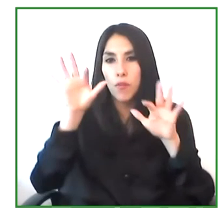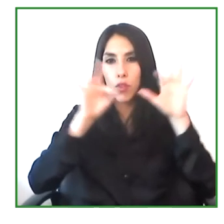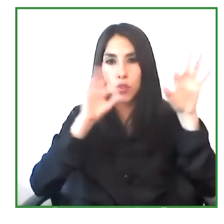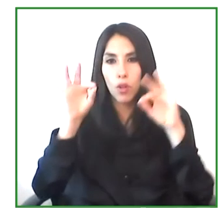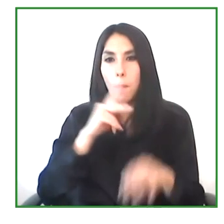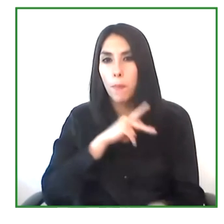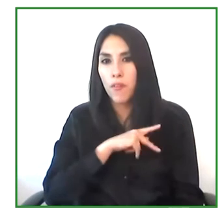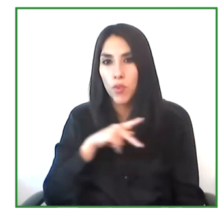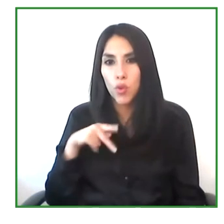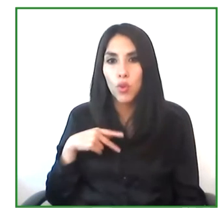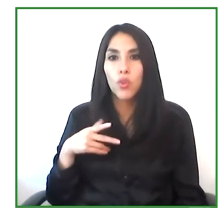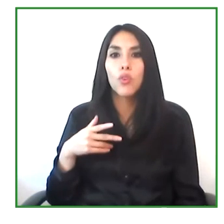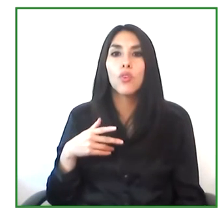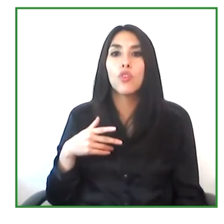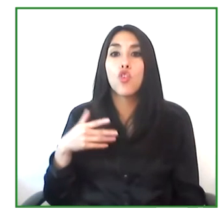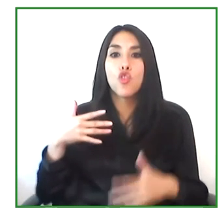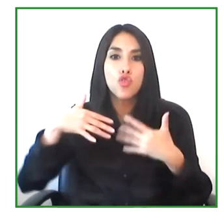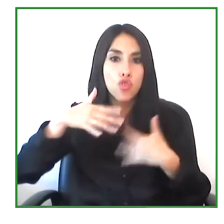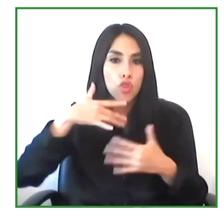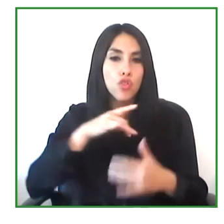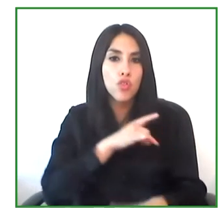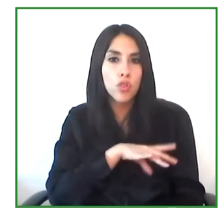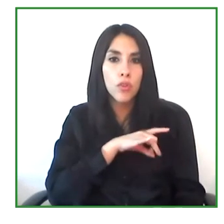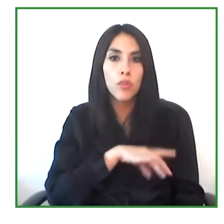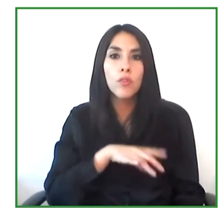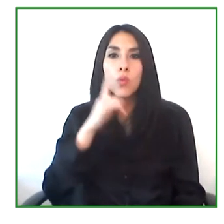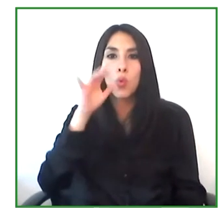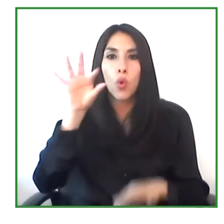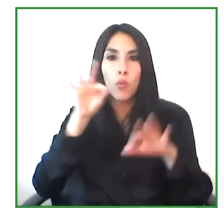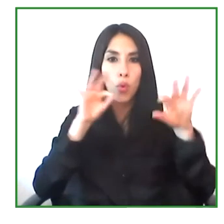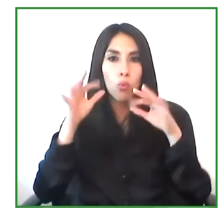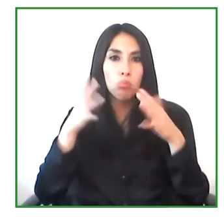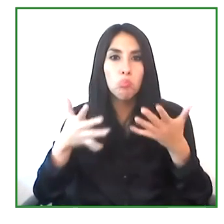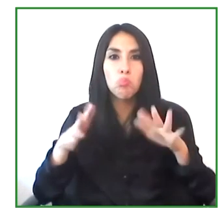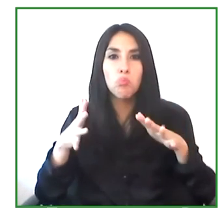as the Social Ministry of Development in Chile, we estimate that